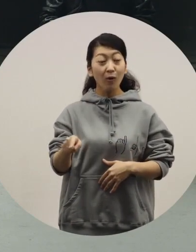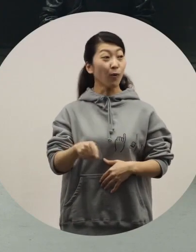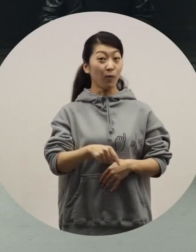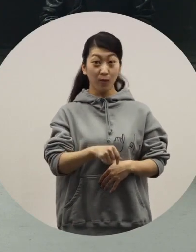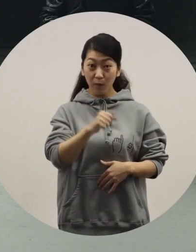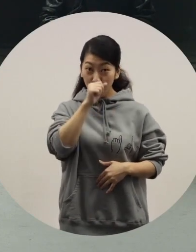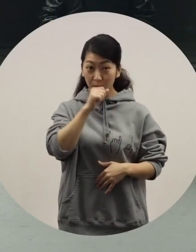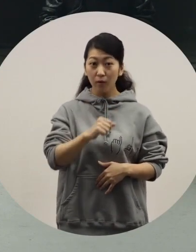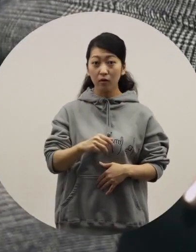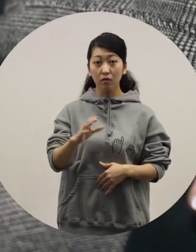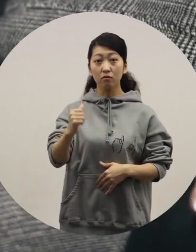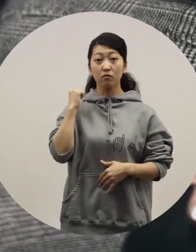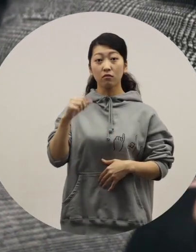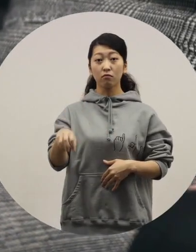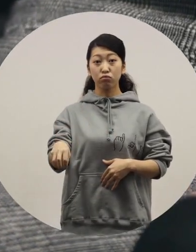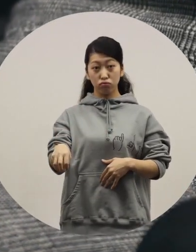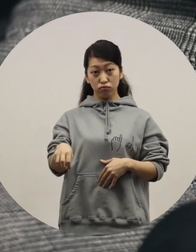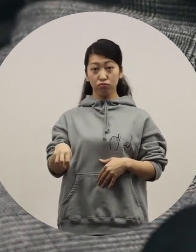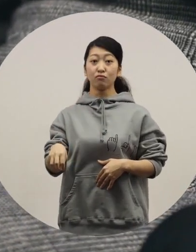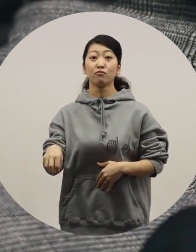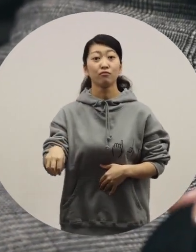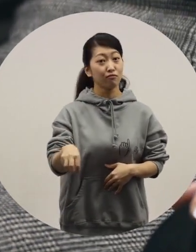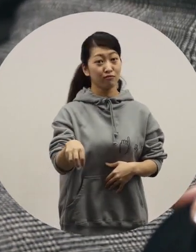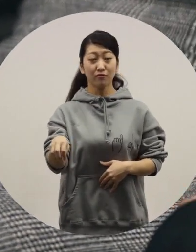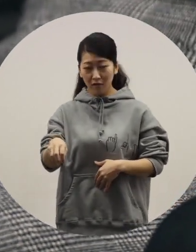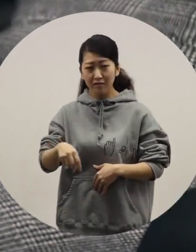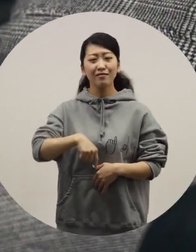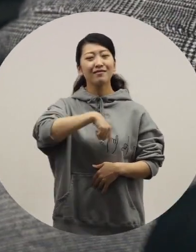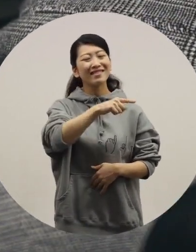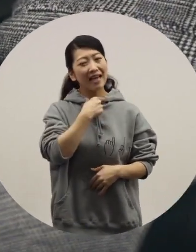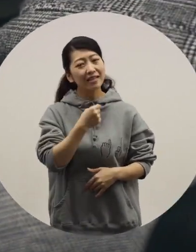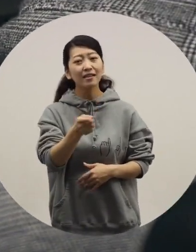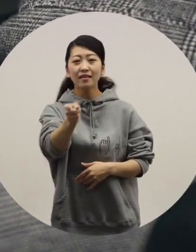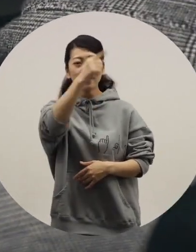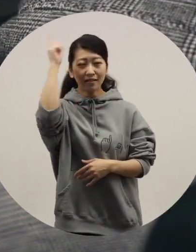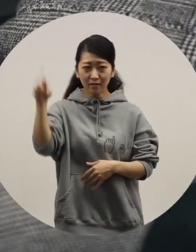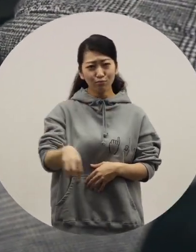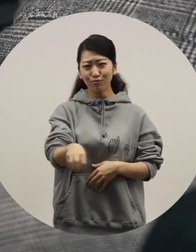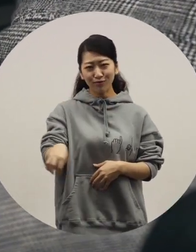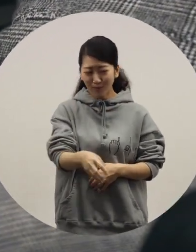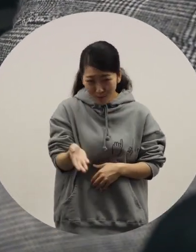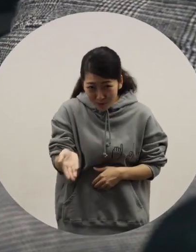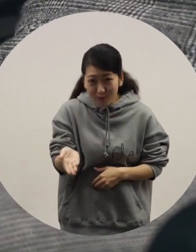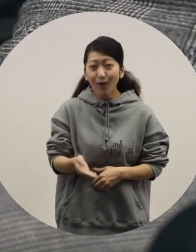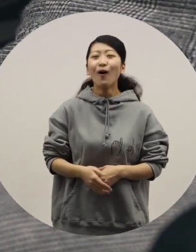[Azuma] We can go backwards smoothly as well. [Toriyama] By tilting it toward your destination, you can go anywhere. [Azuma] I see.